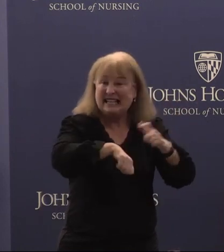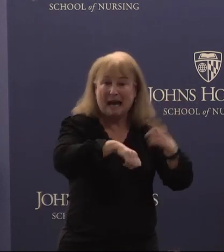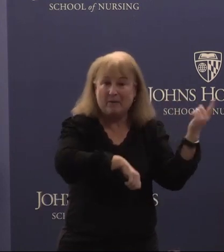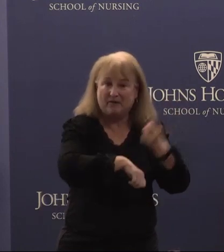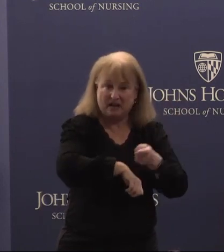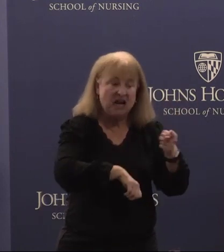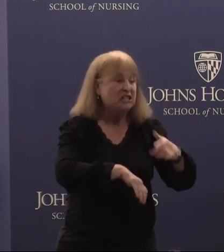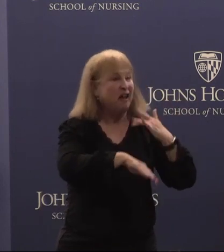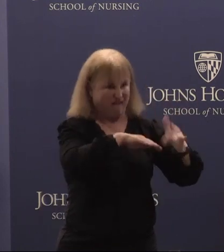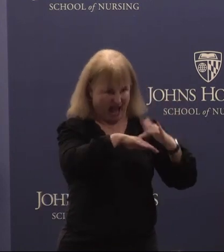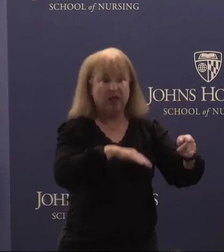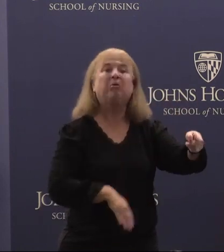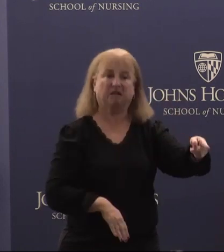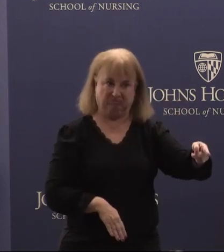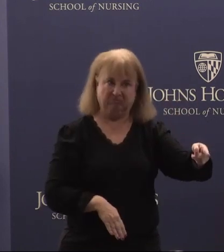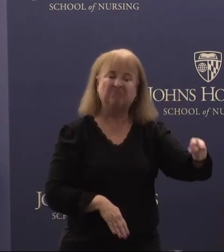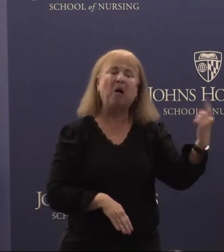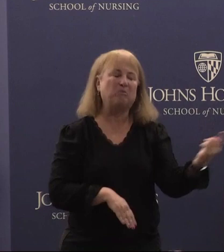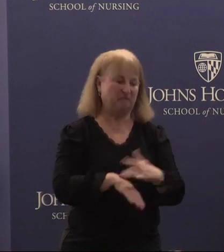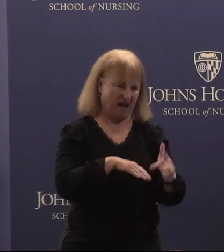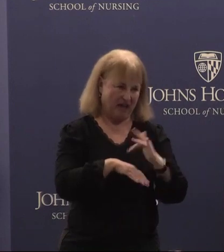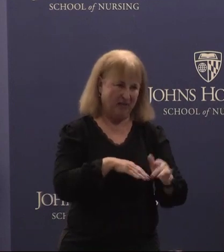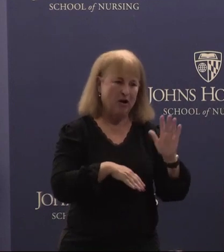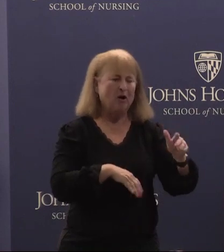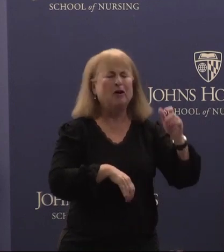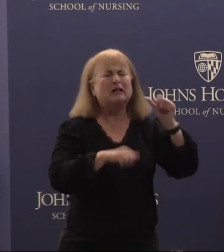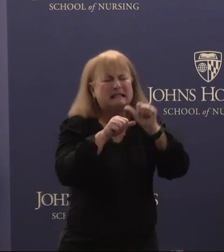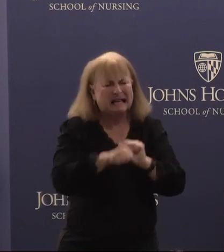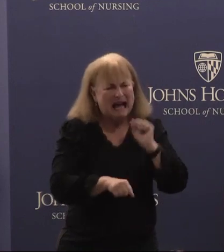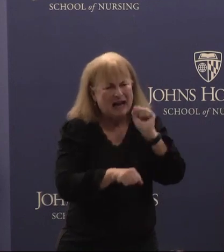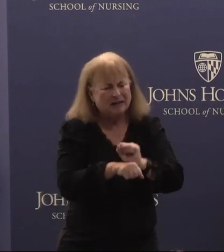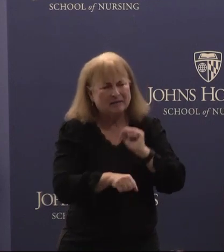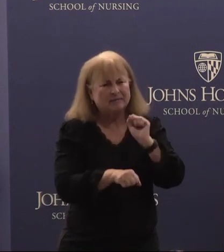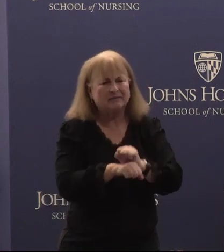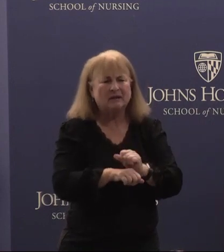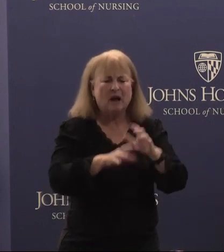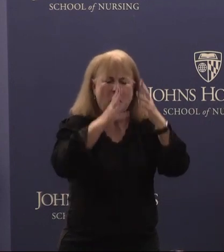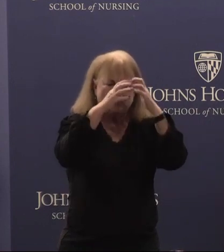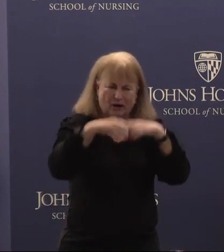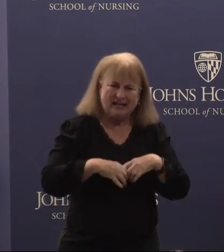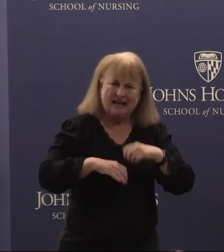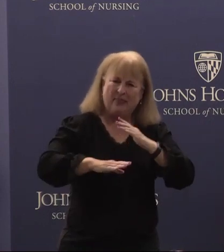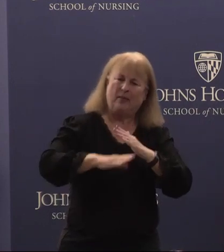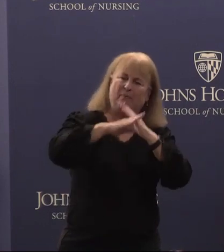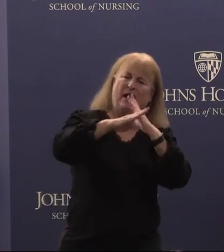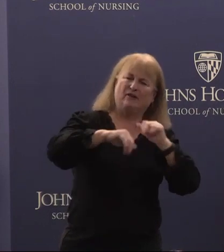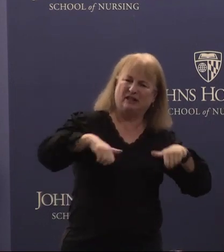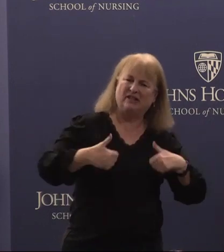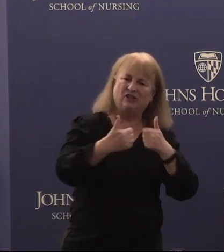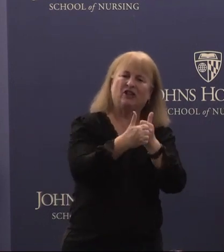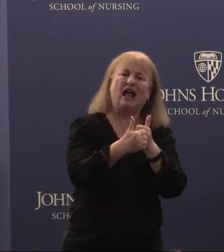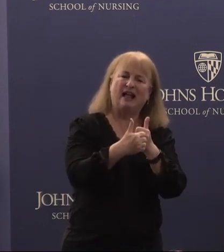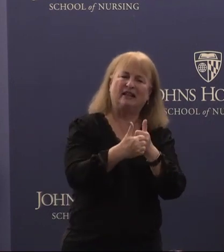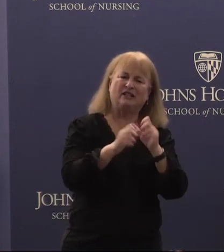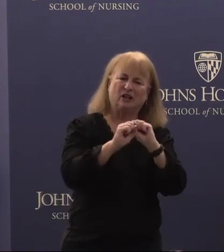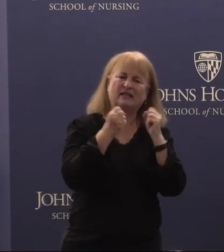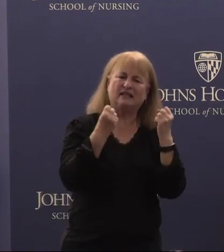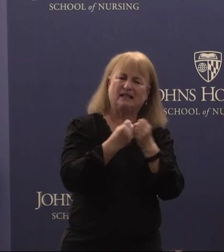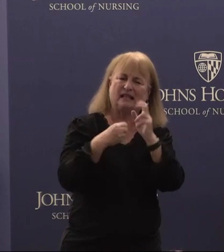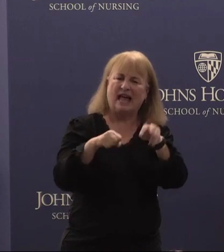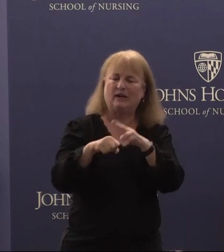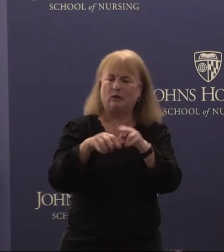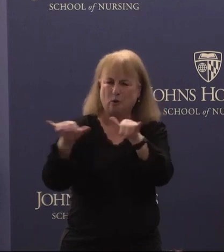be available, her tireless efforts also break down barriers and challenge societal norms.